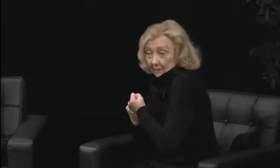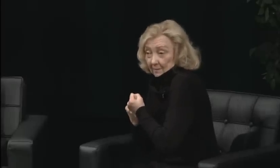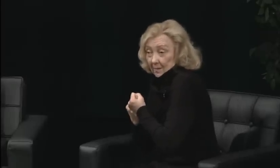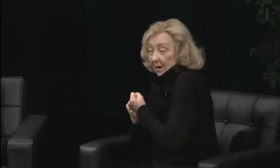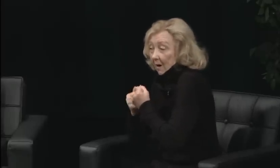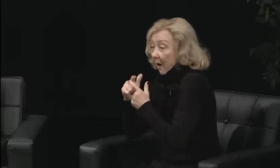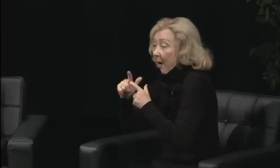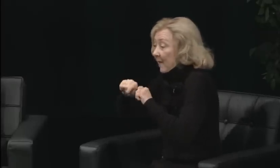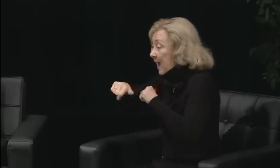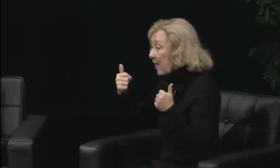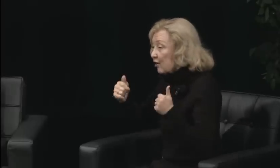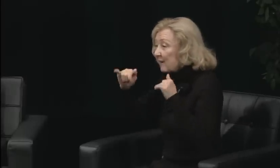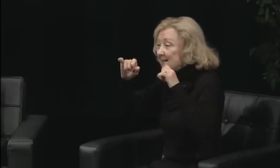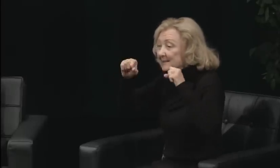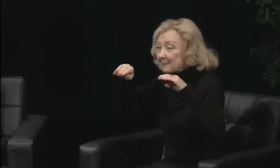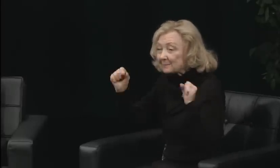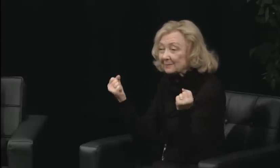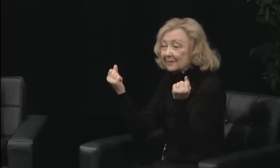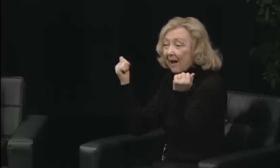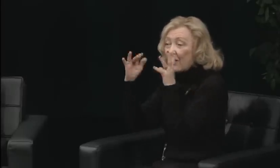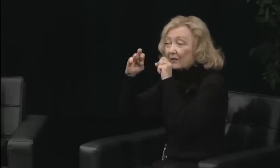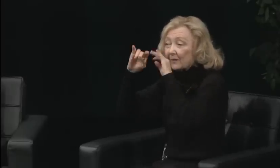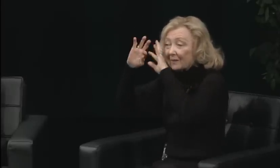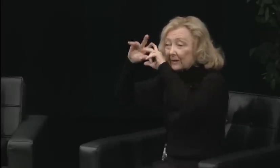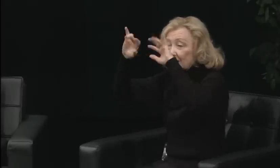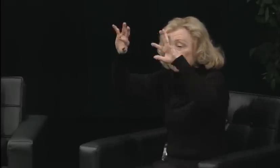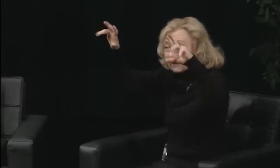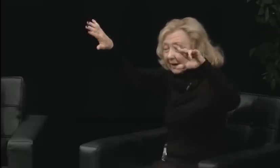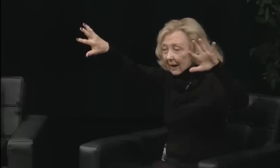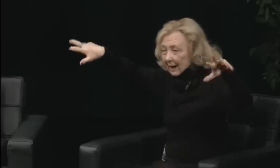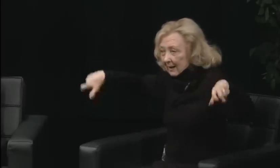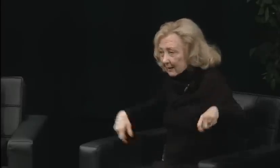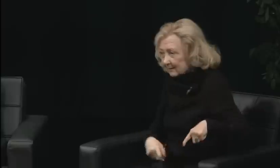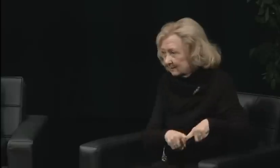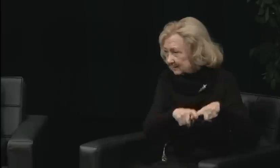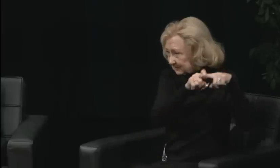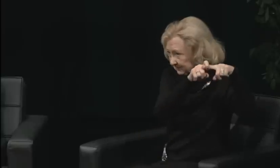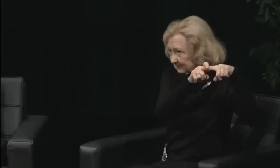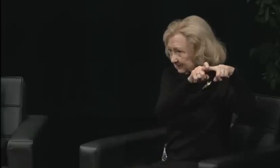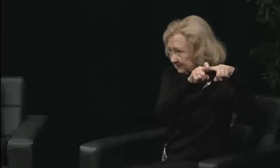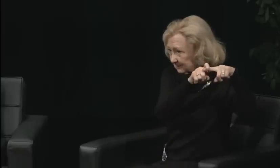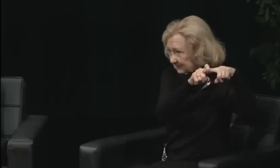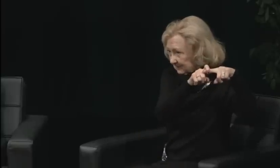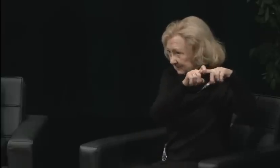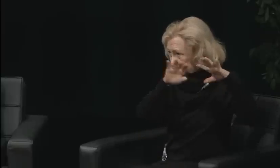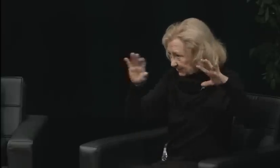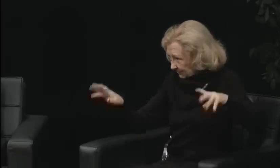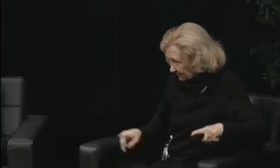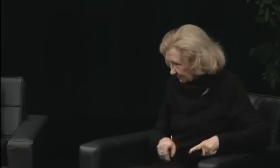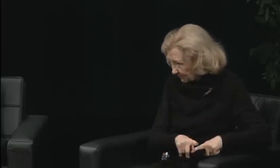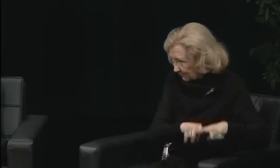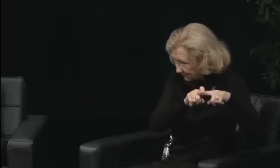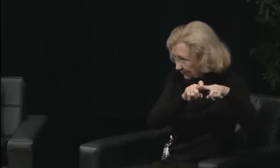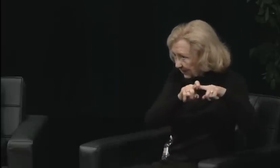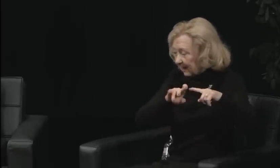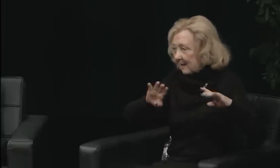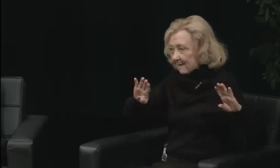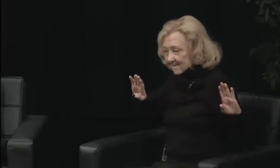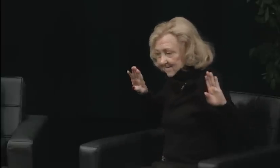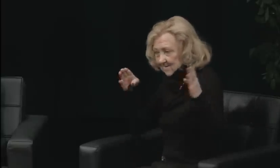that one of them was a woman, who happened to believe that it was very important to have a woman